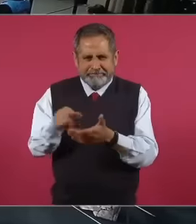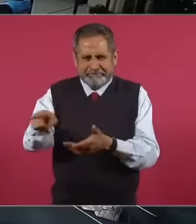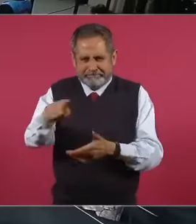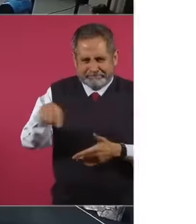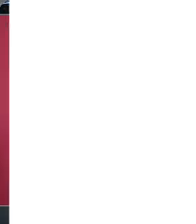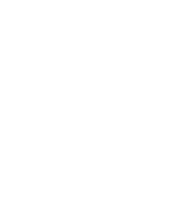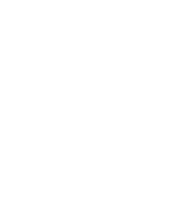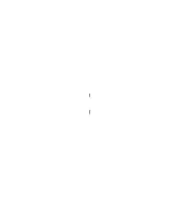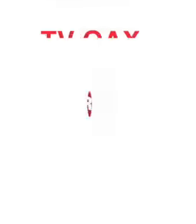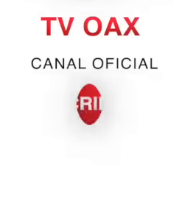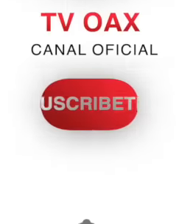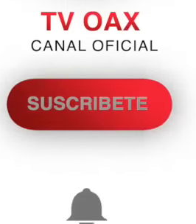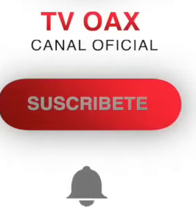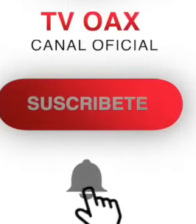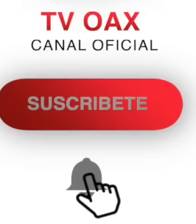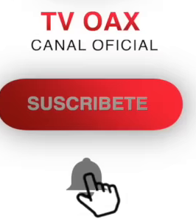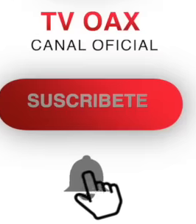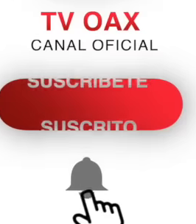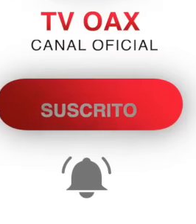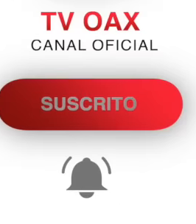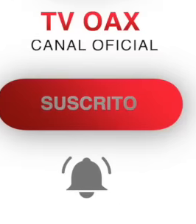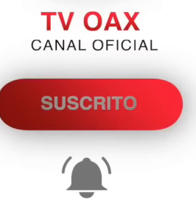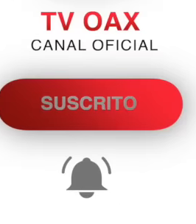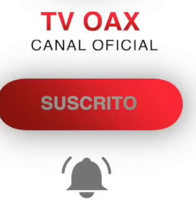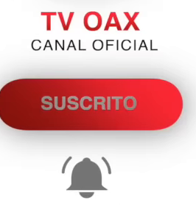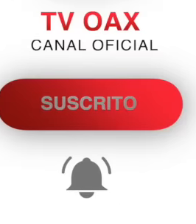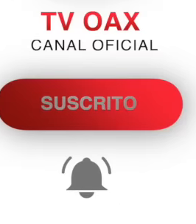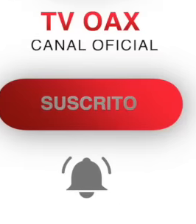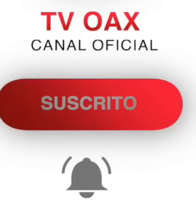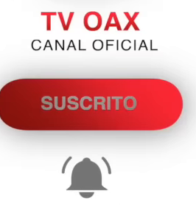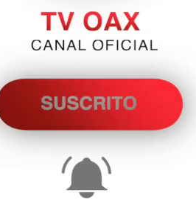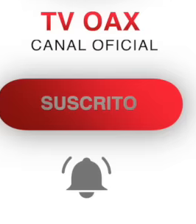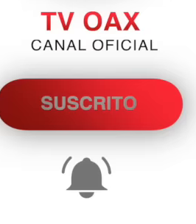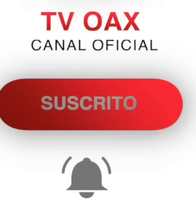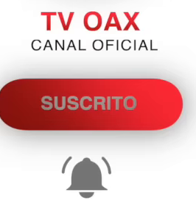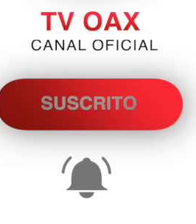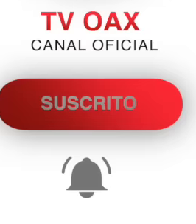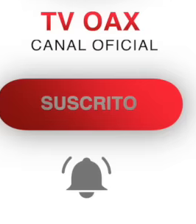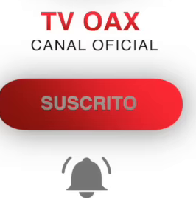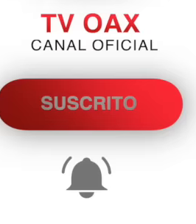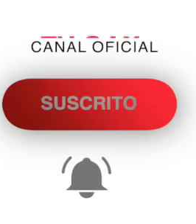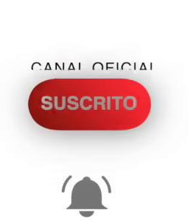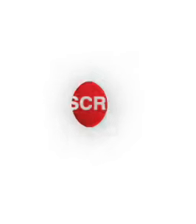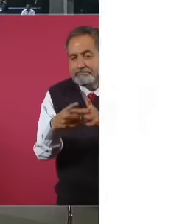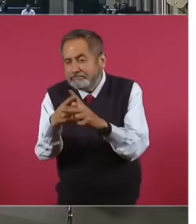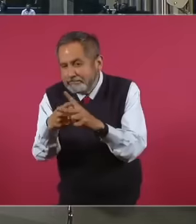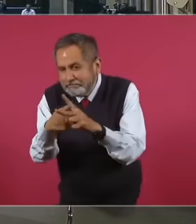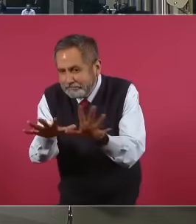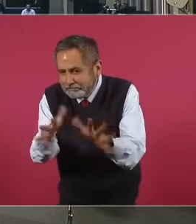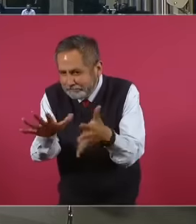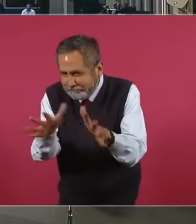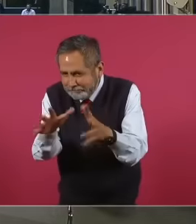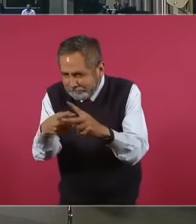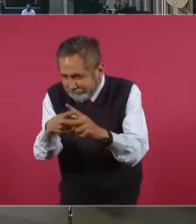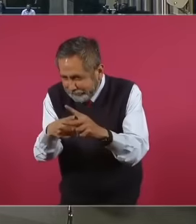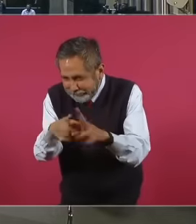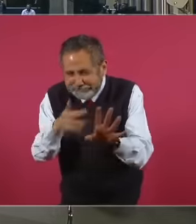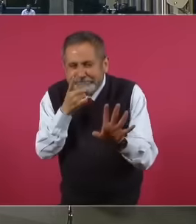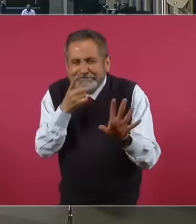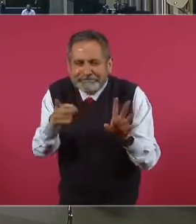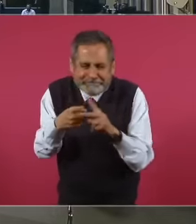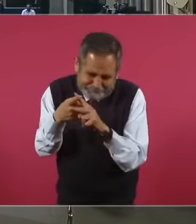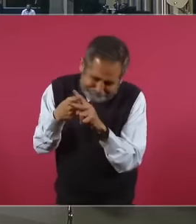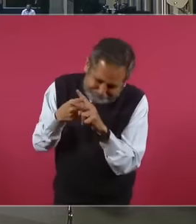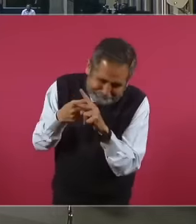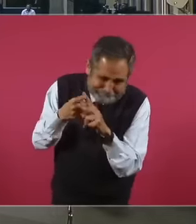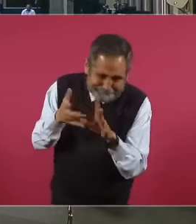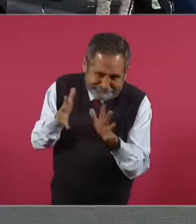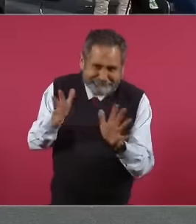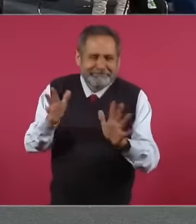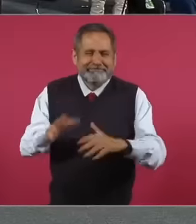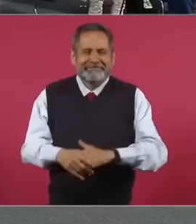35 average I said average